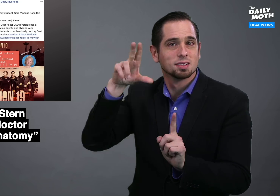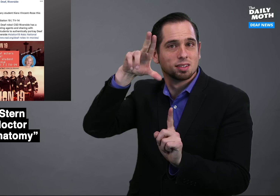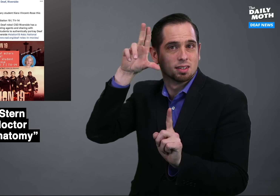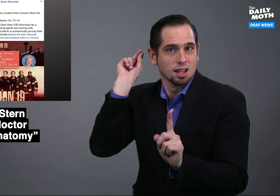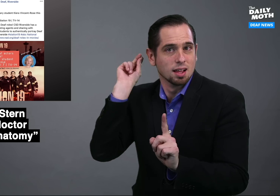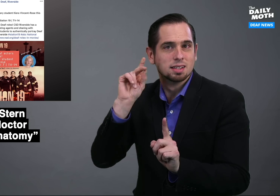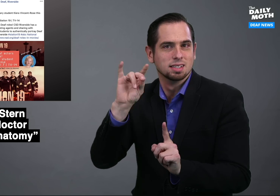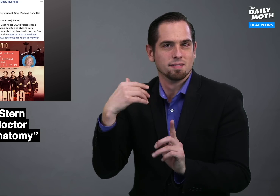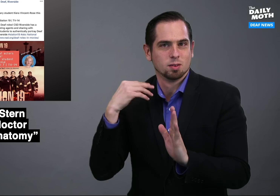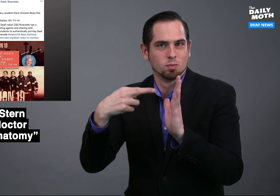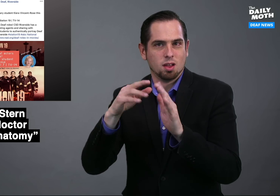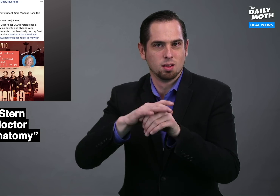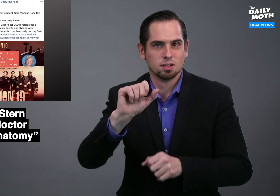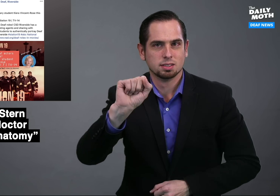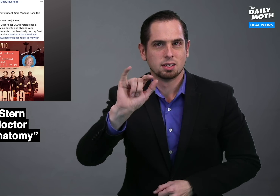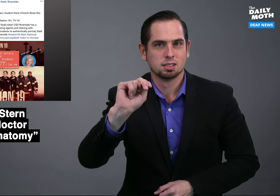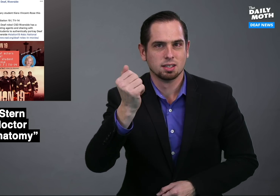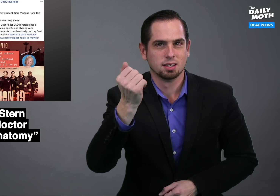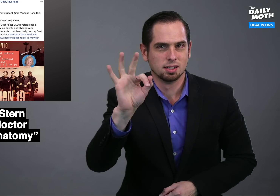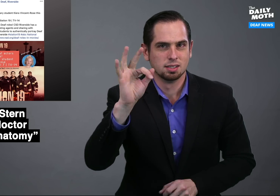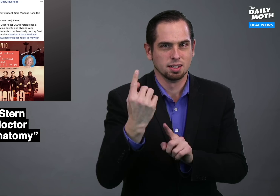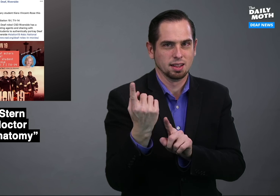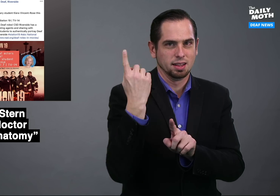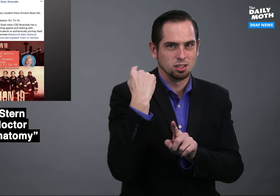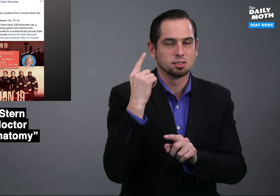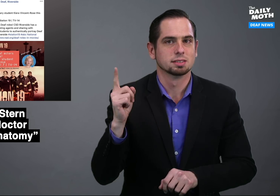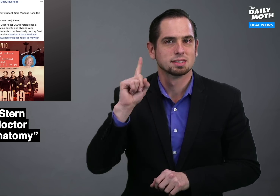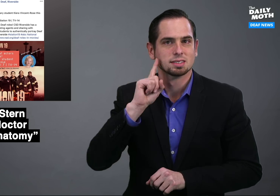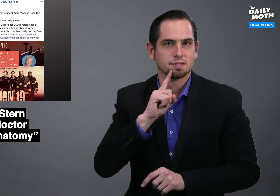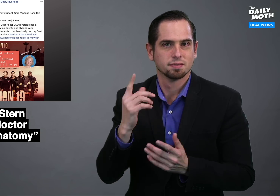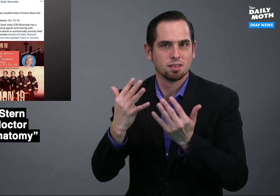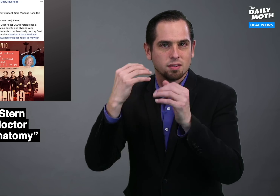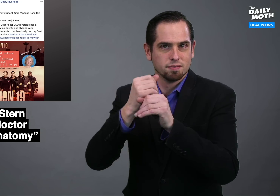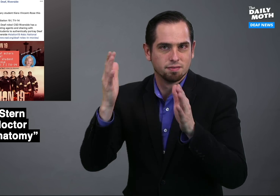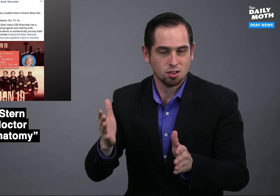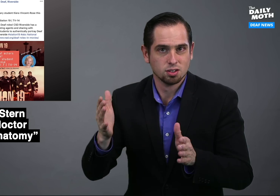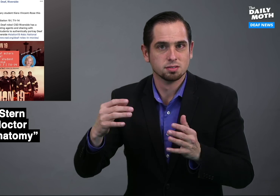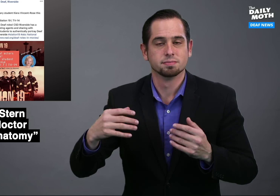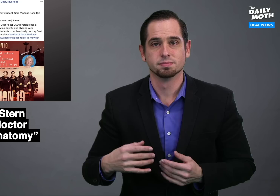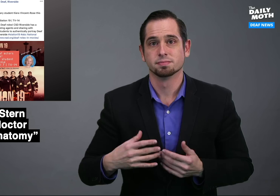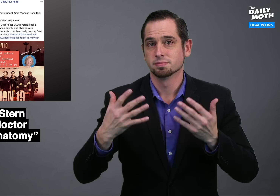Nyle DiMarco had a role on Station 19 last year as a deaf firefighter.